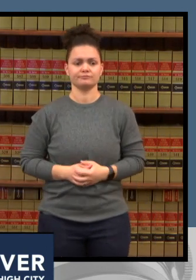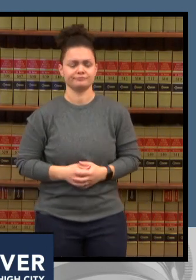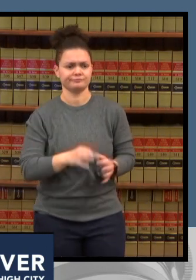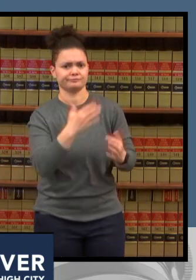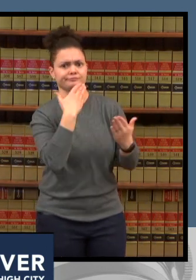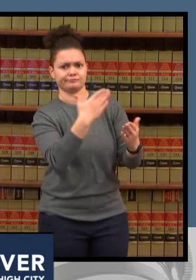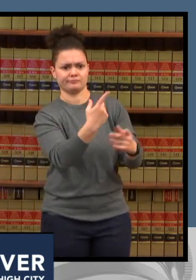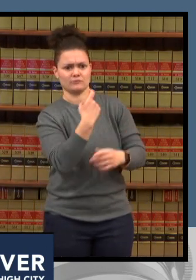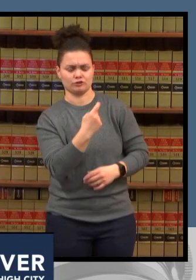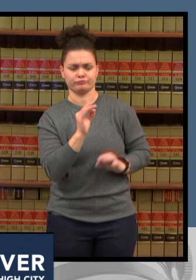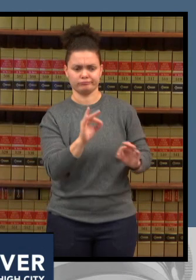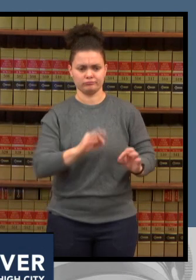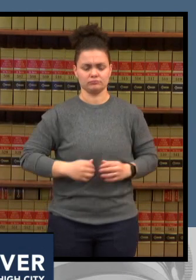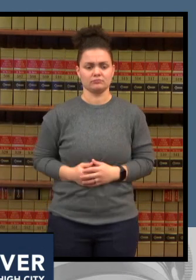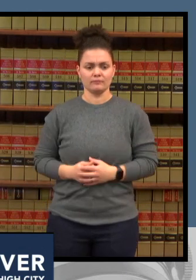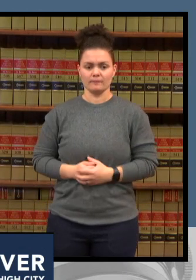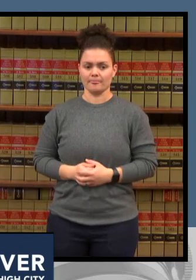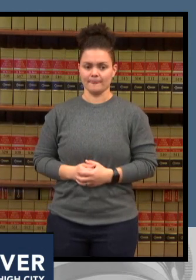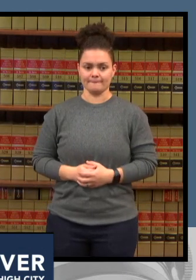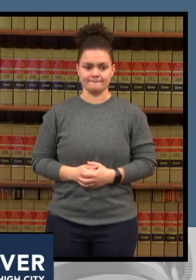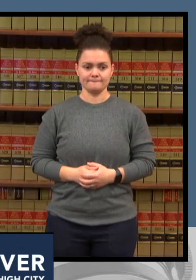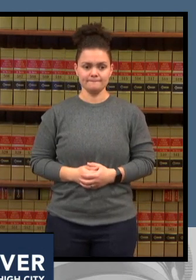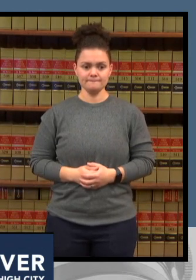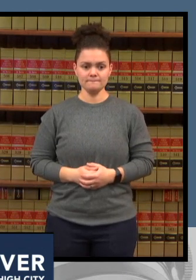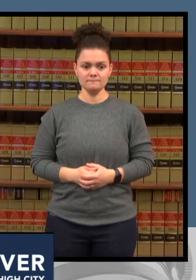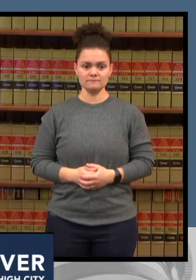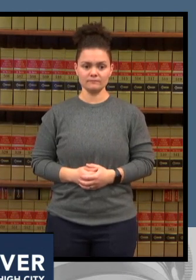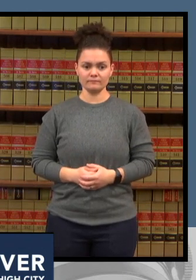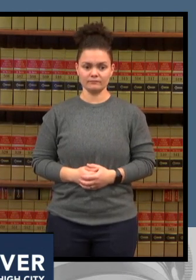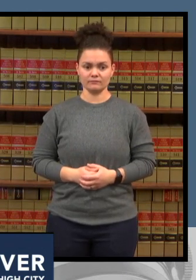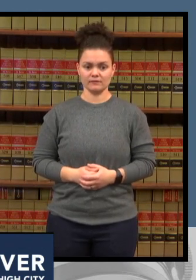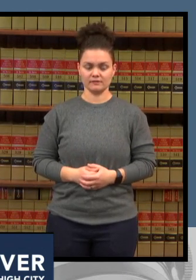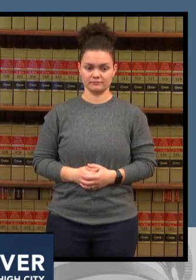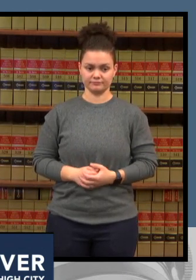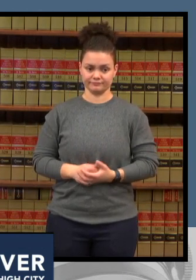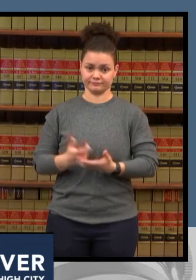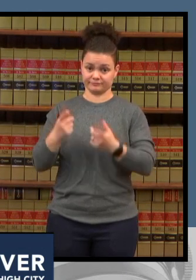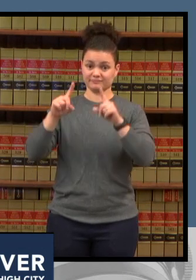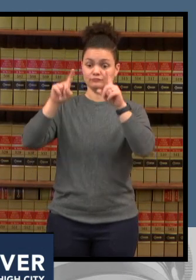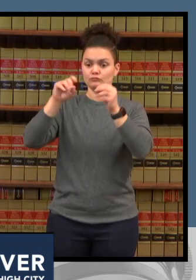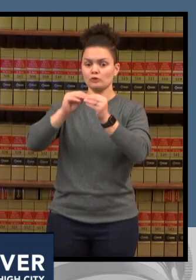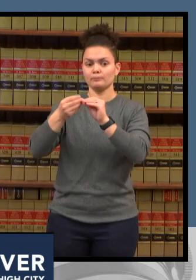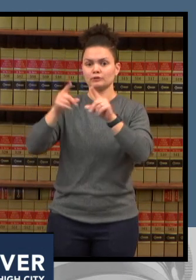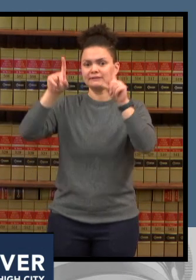yeah you know testing is obviously increasing and for good reason and we are hearing that it